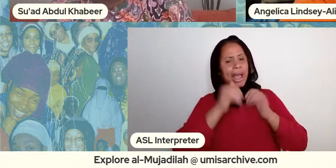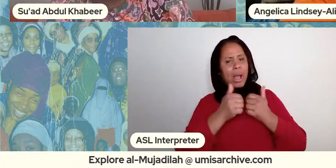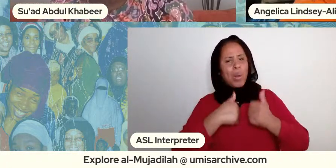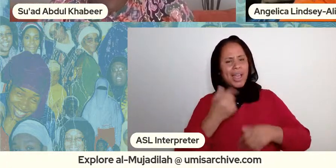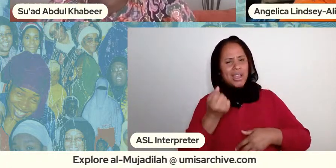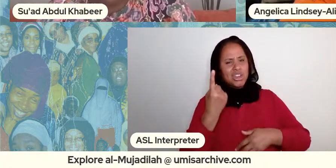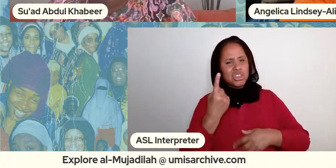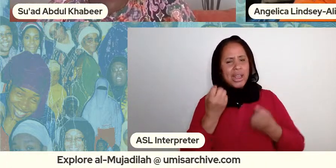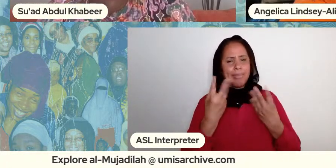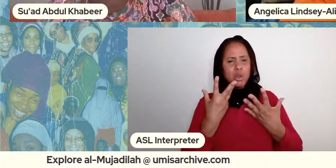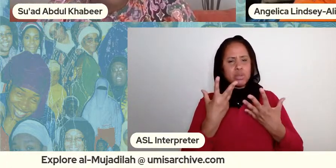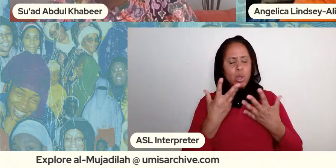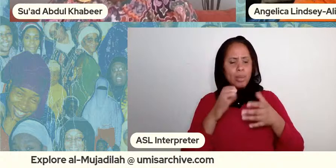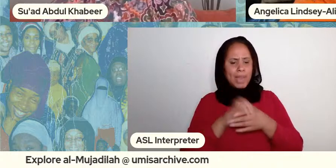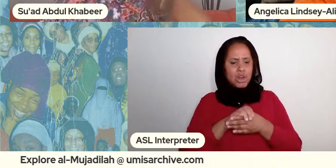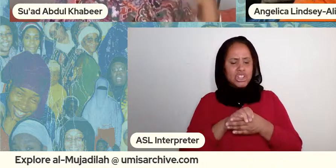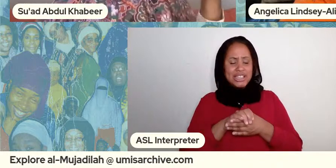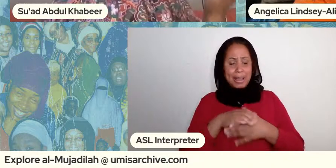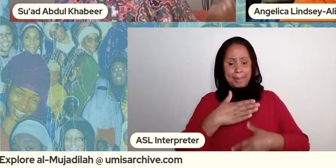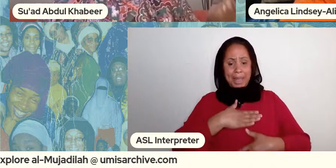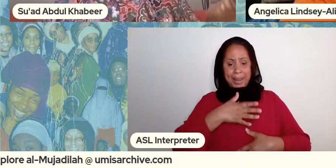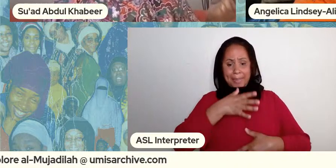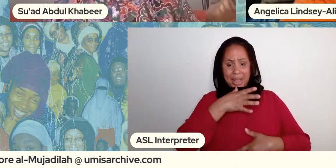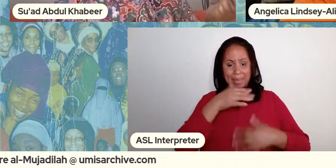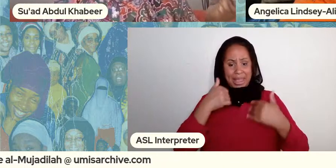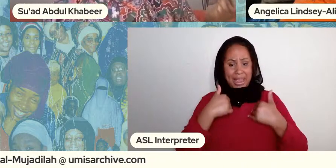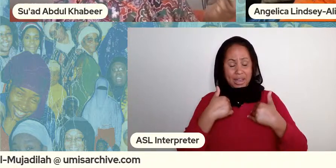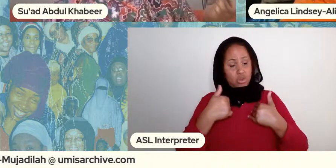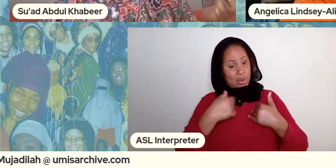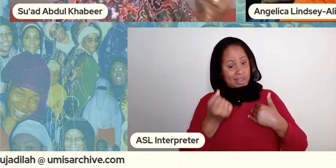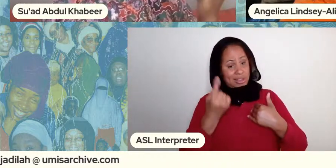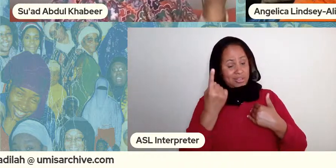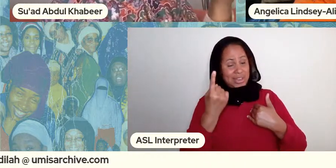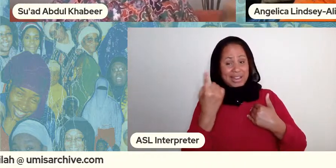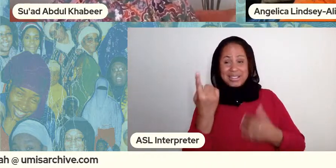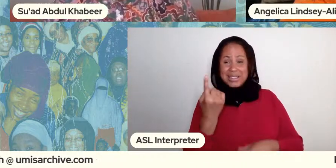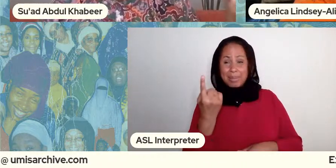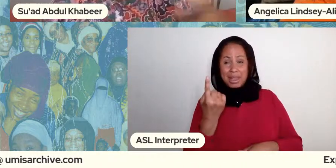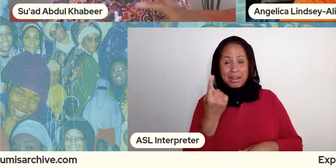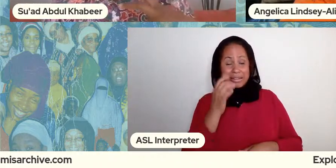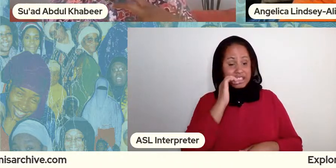that my mother had right do i understand it as something that is a shameful thing or something